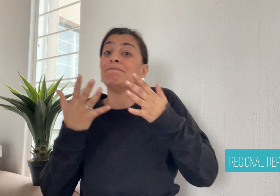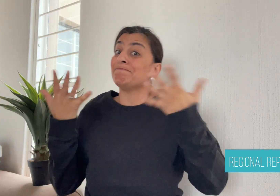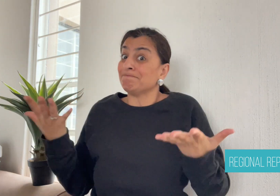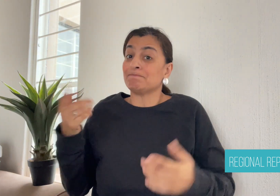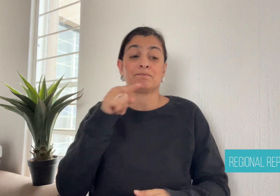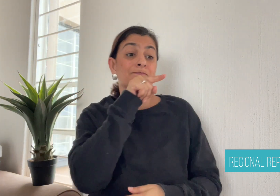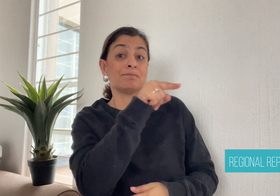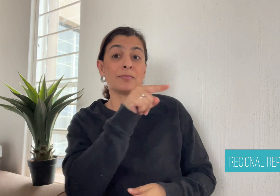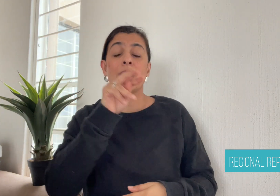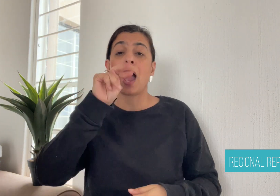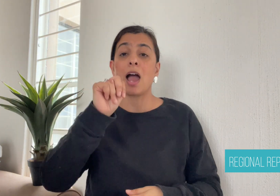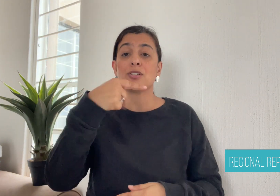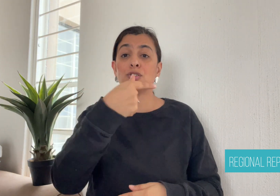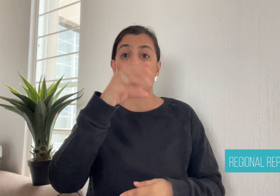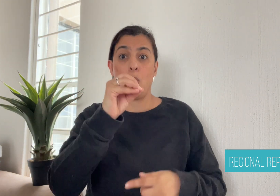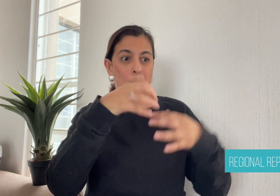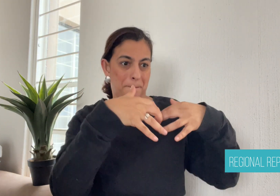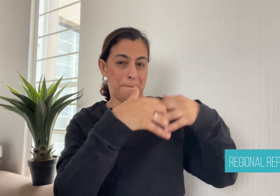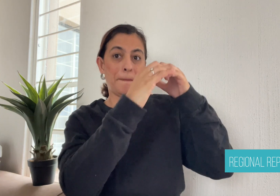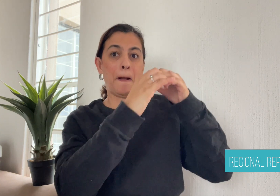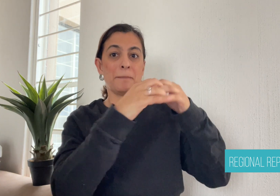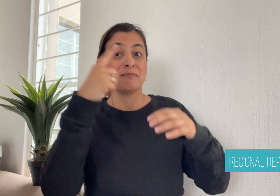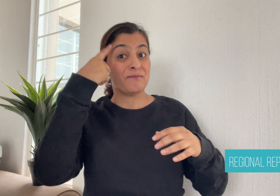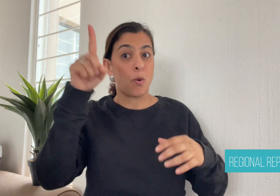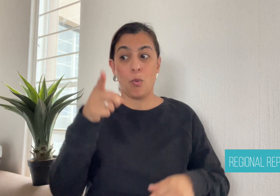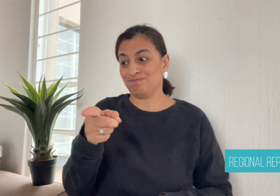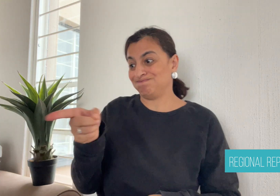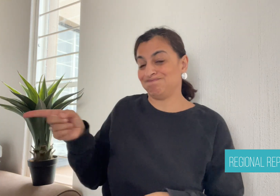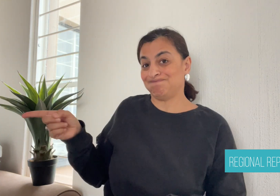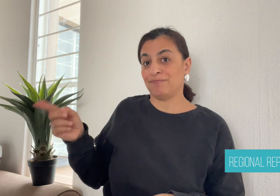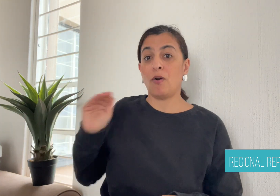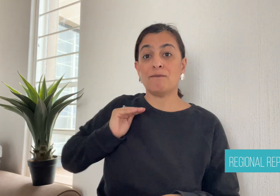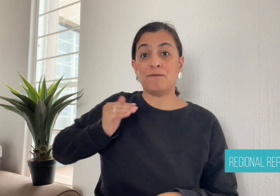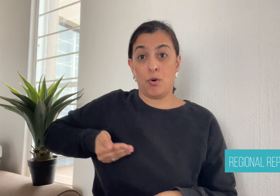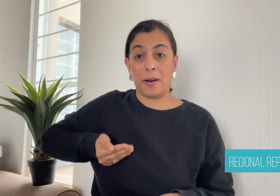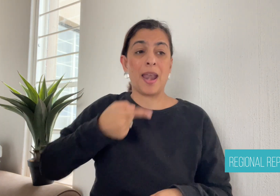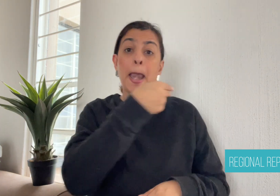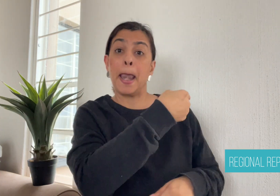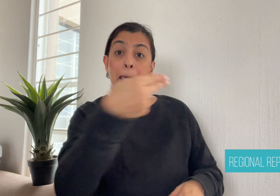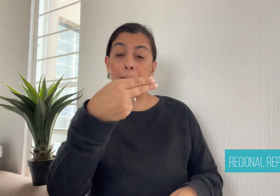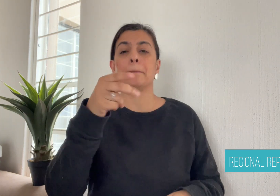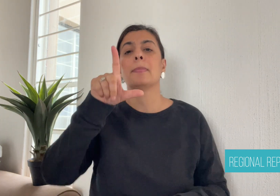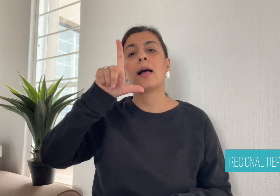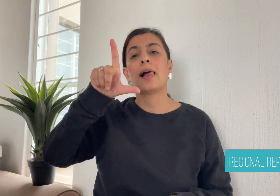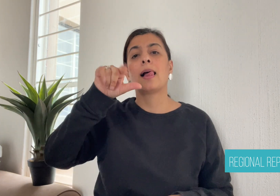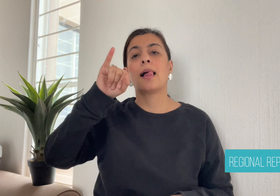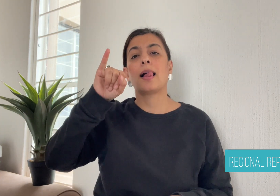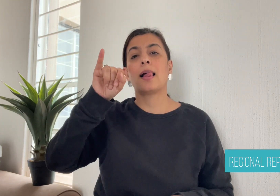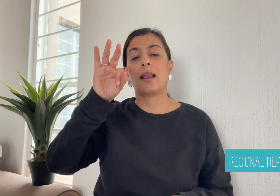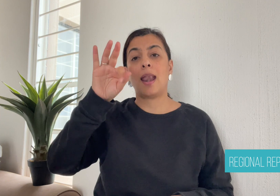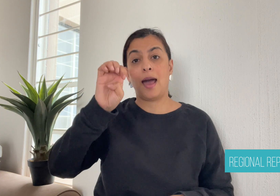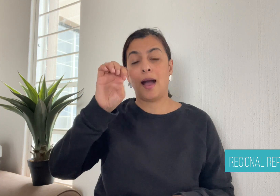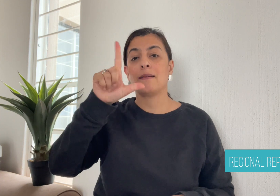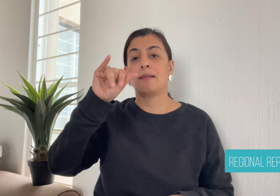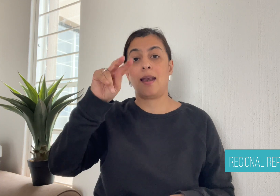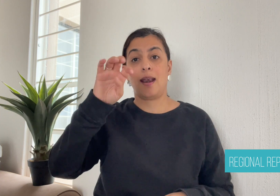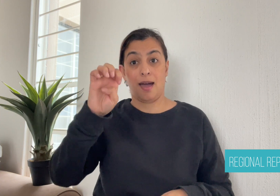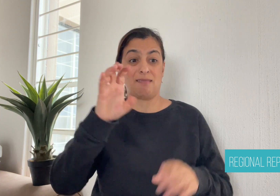market and excluded from society, while nearly half